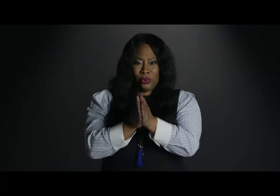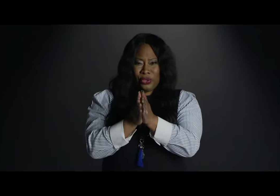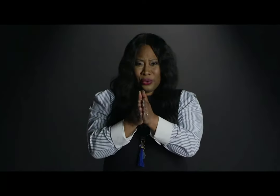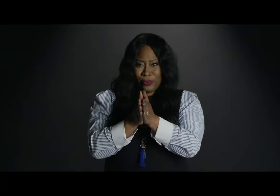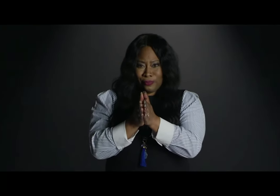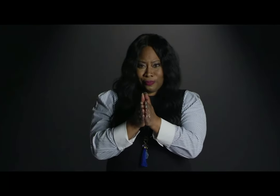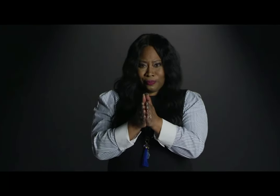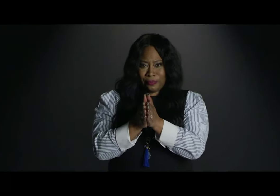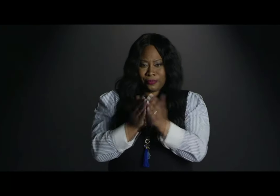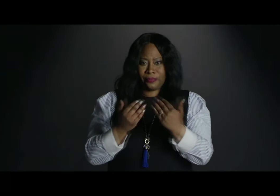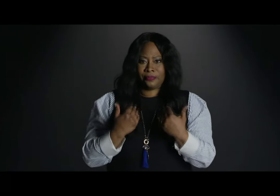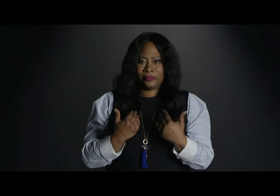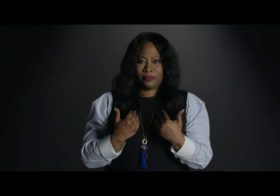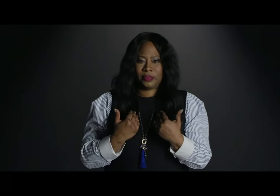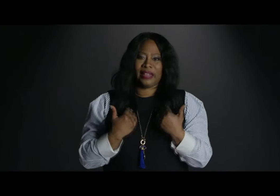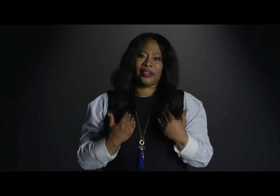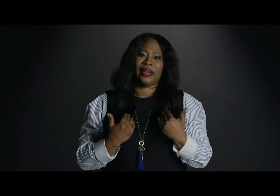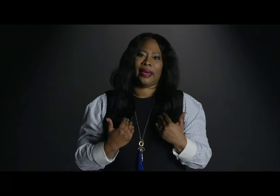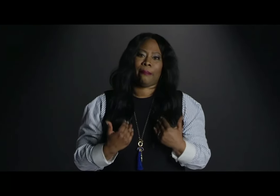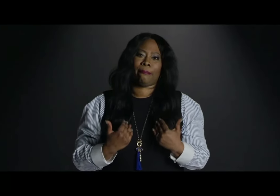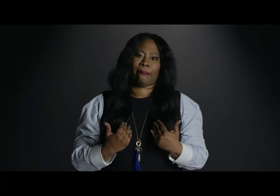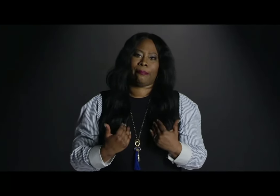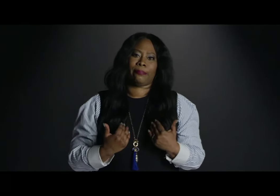Who do you say that I am?